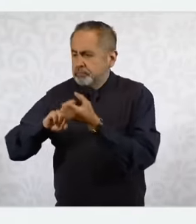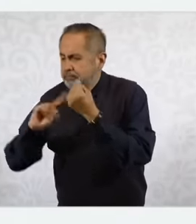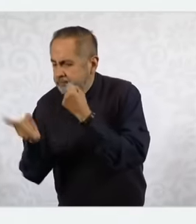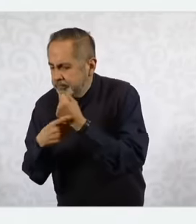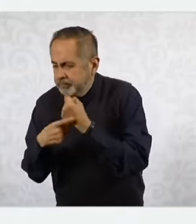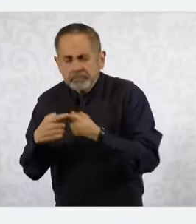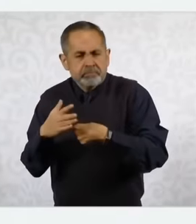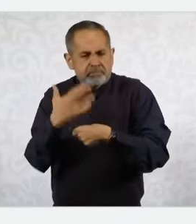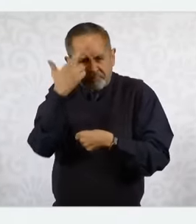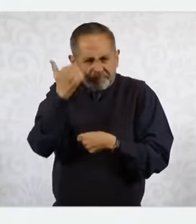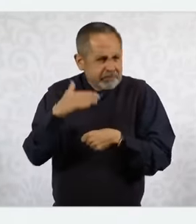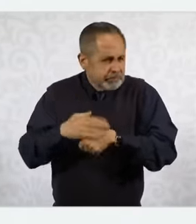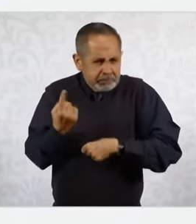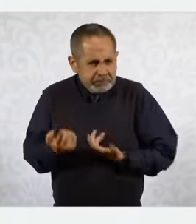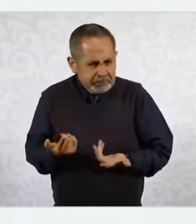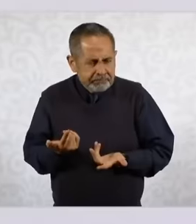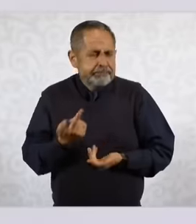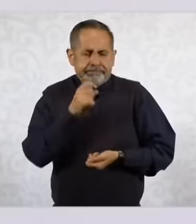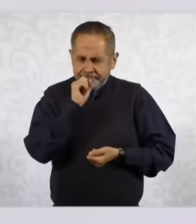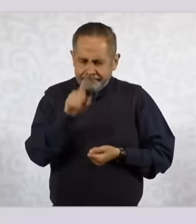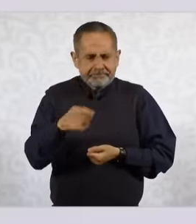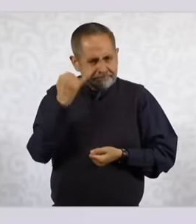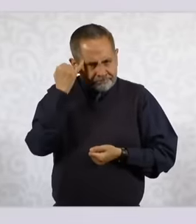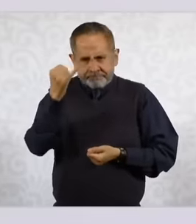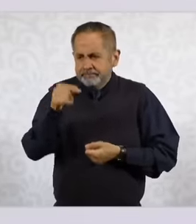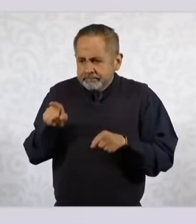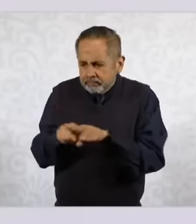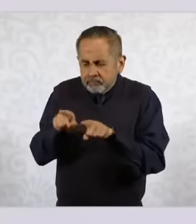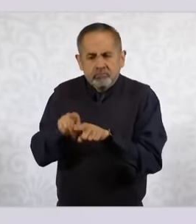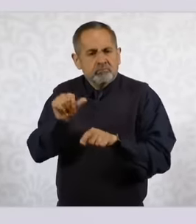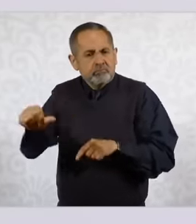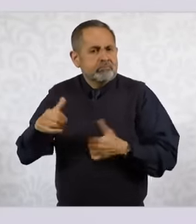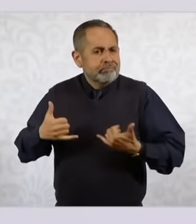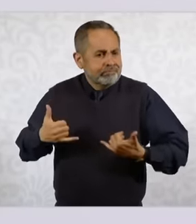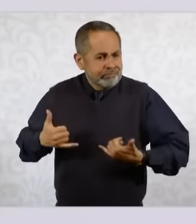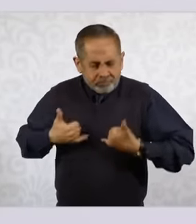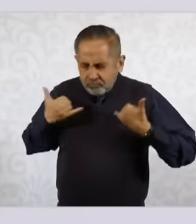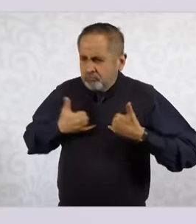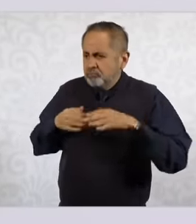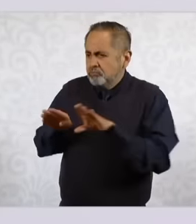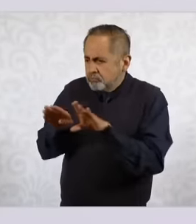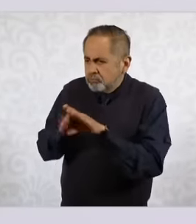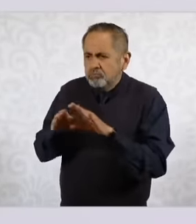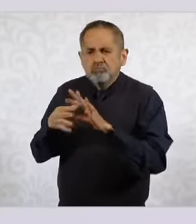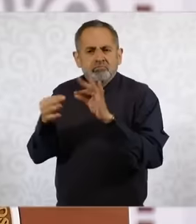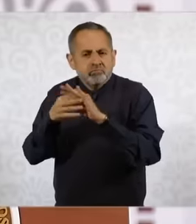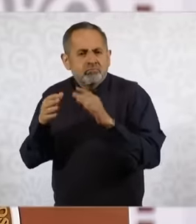continue working with young people with young people, building the future with a greater number